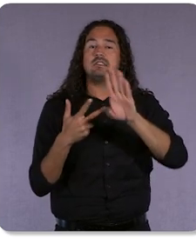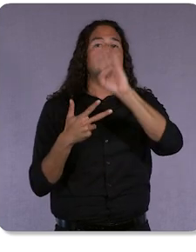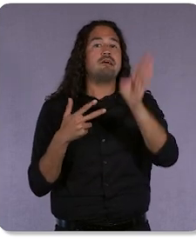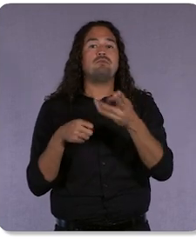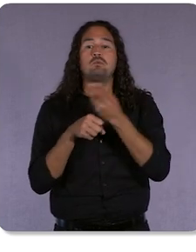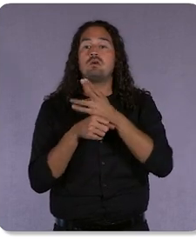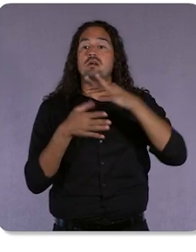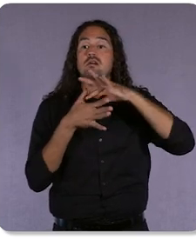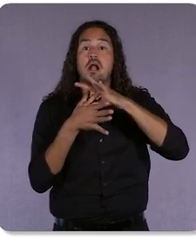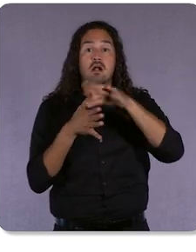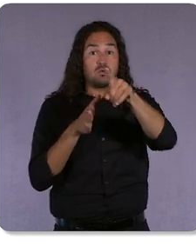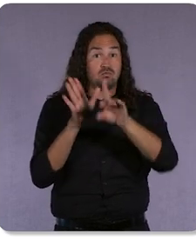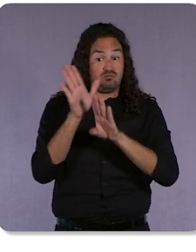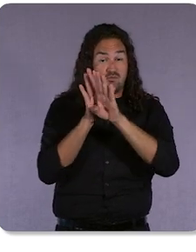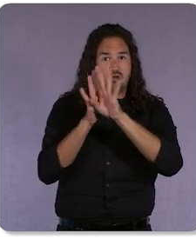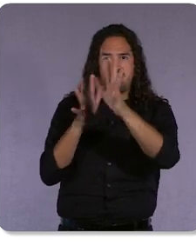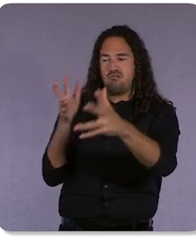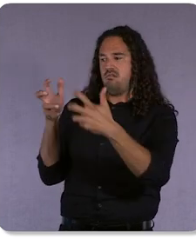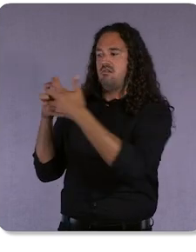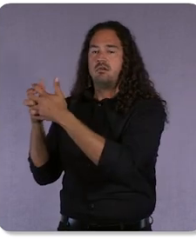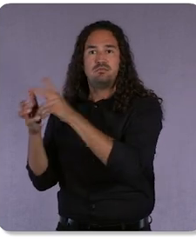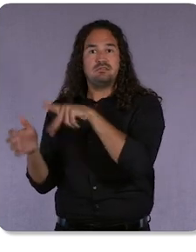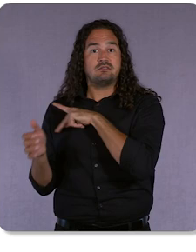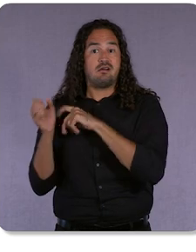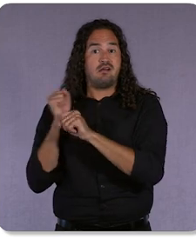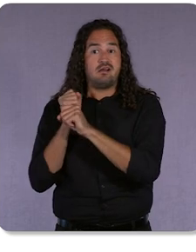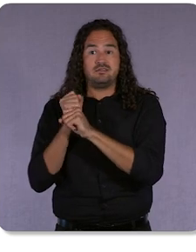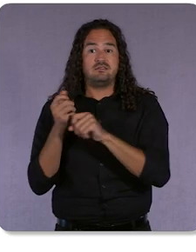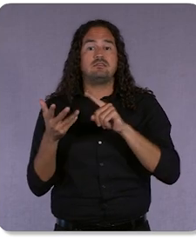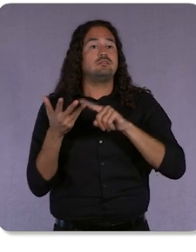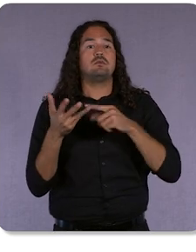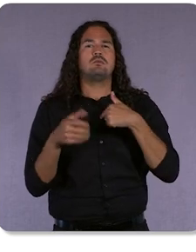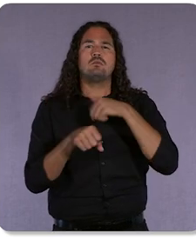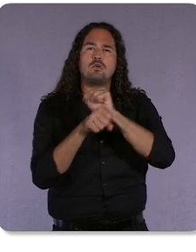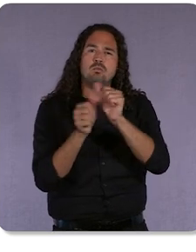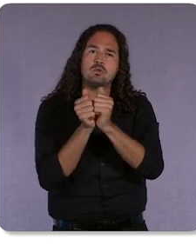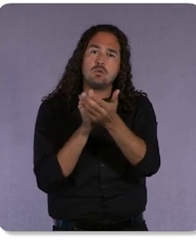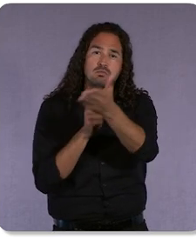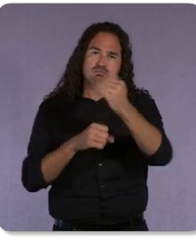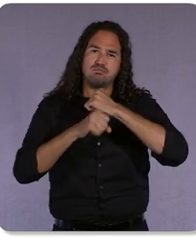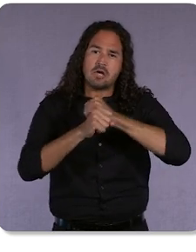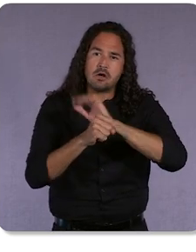And we work on your behalf to protect your privacy. People trust us with their data, and we need to reward that trust.